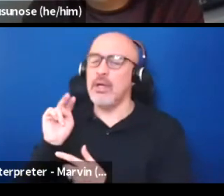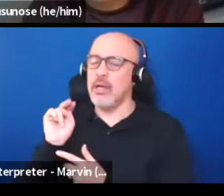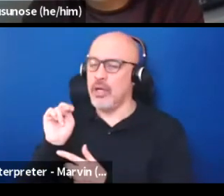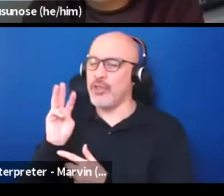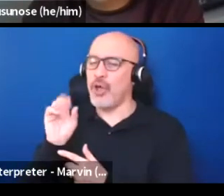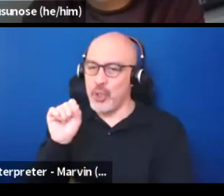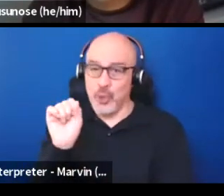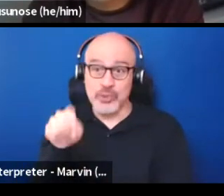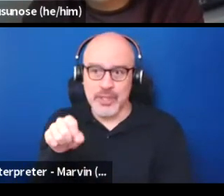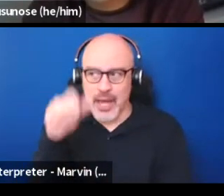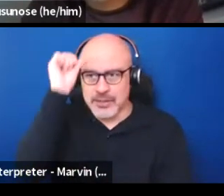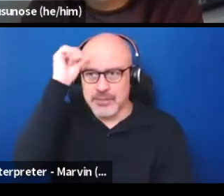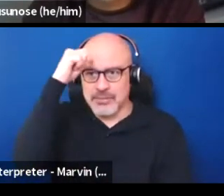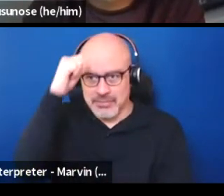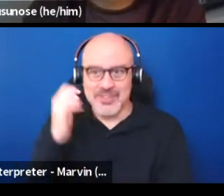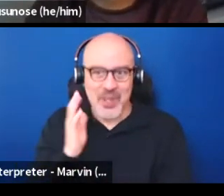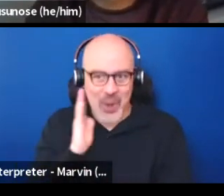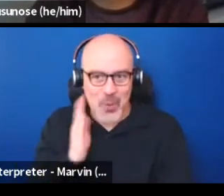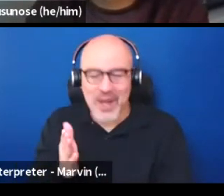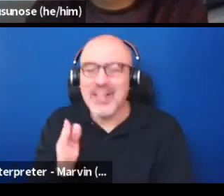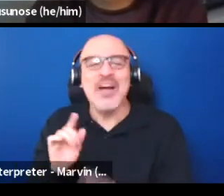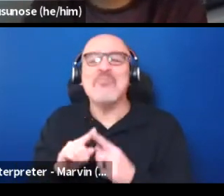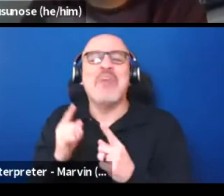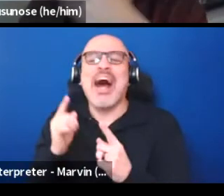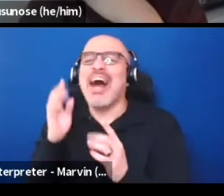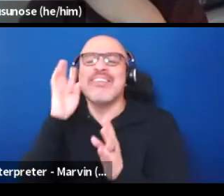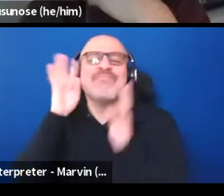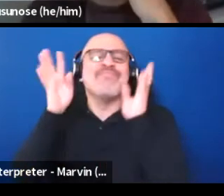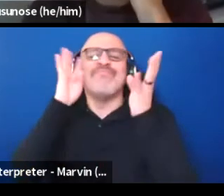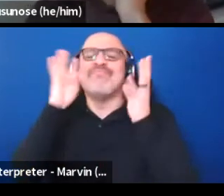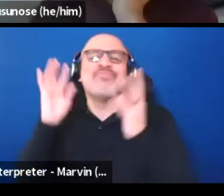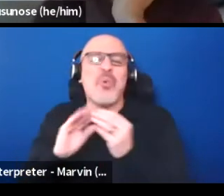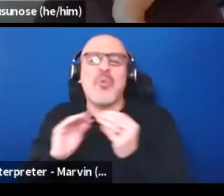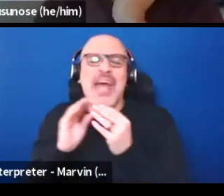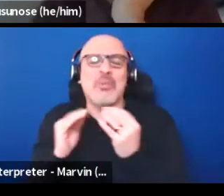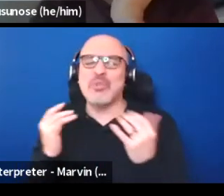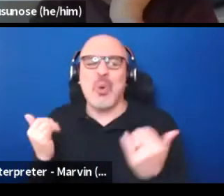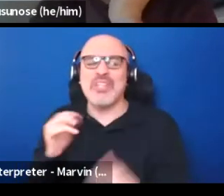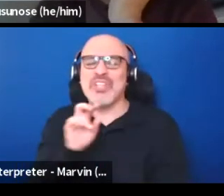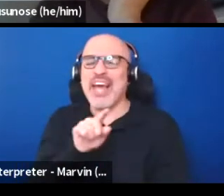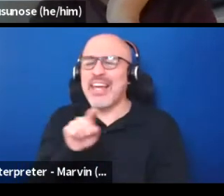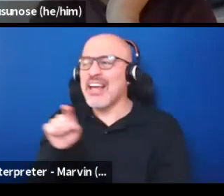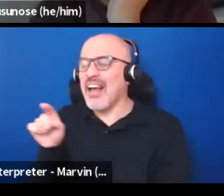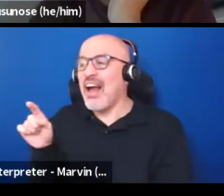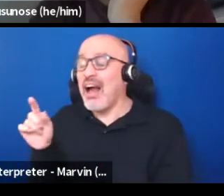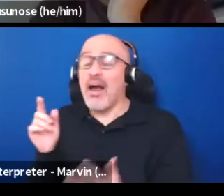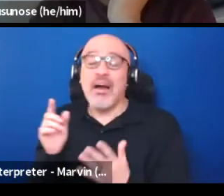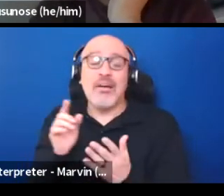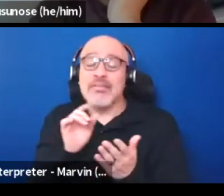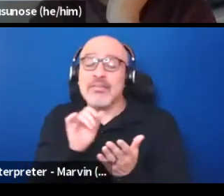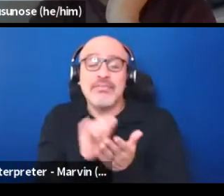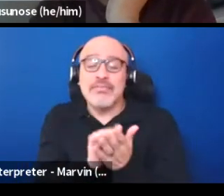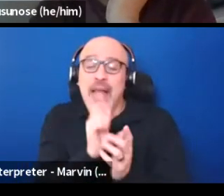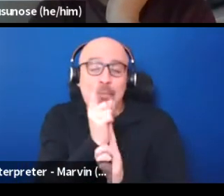But the random stories that I encountered today it was in the moment, it was just random,